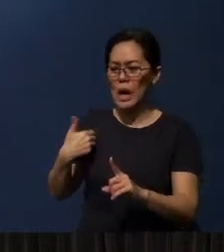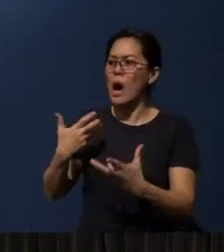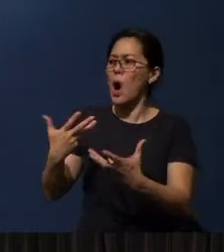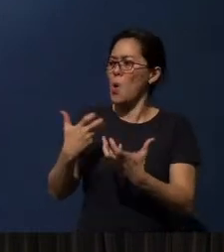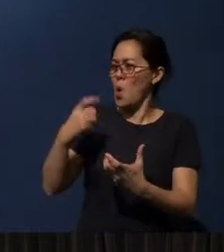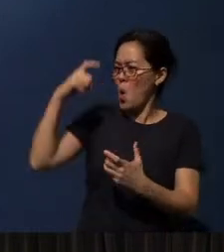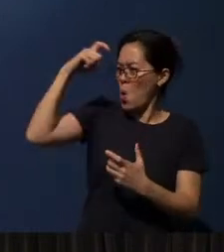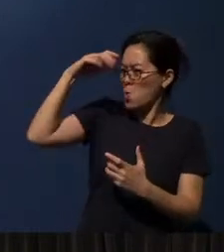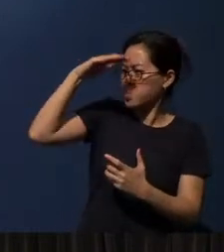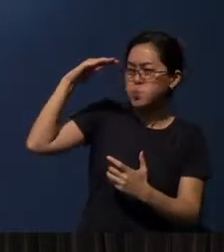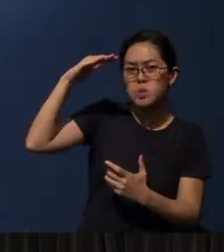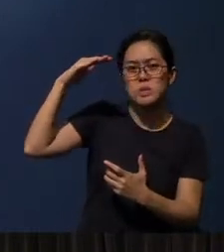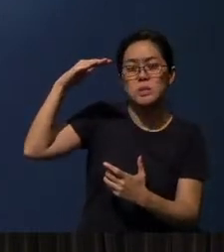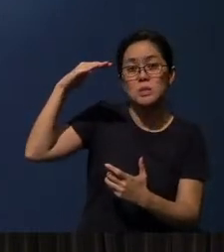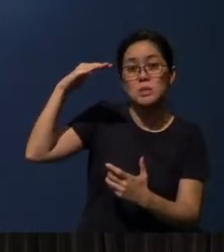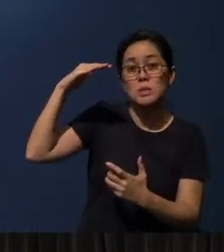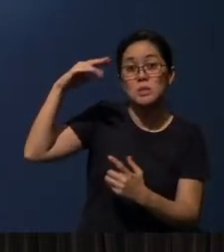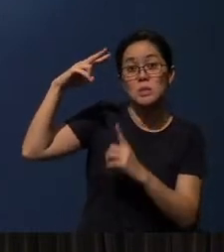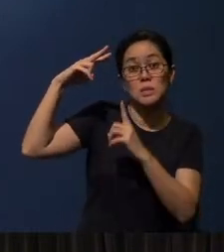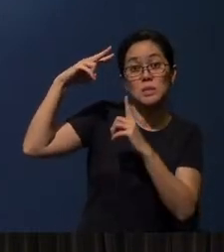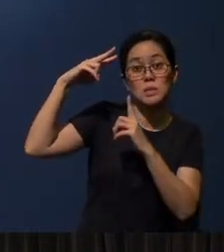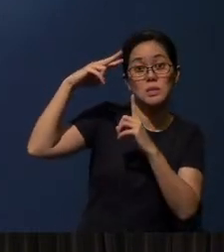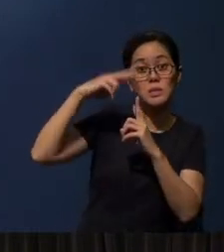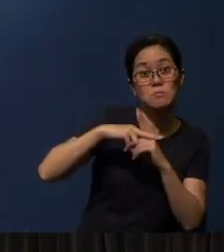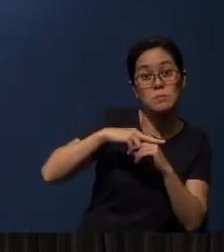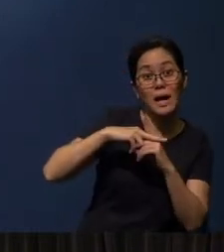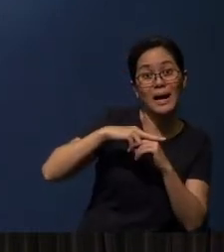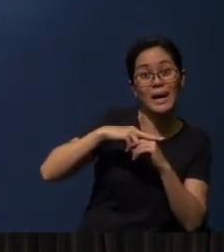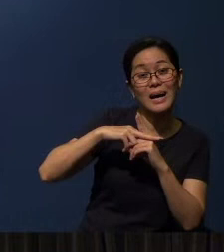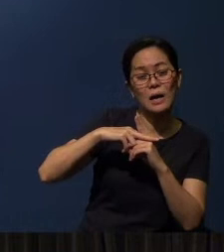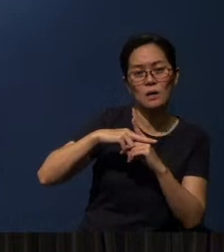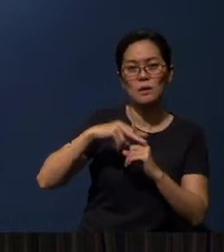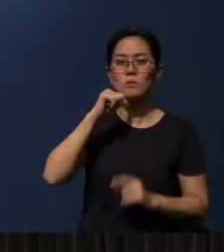And wisdom is applied knowledge, and not just knowledge alone.